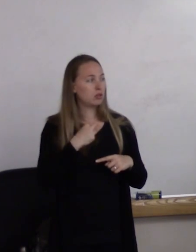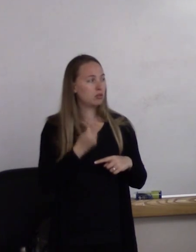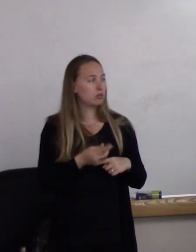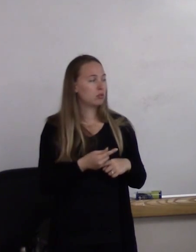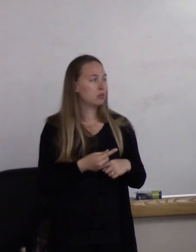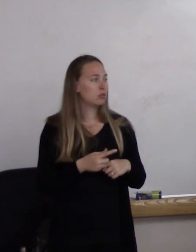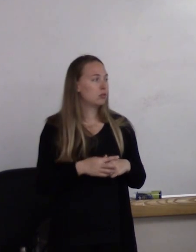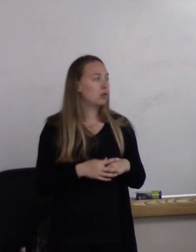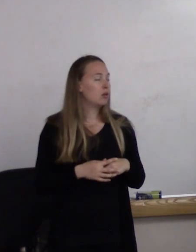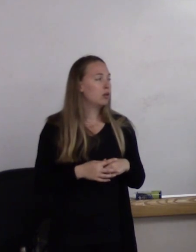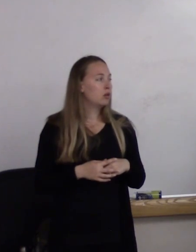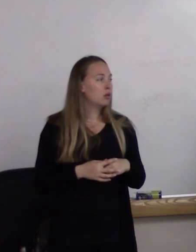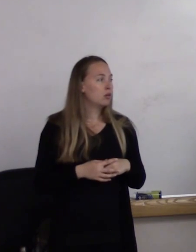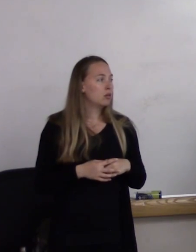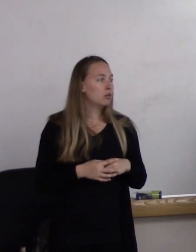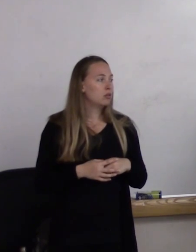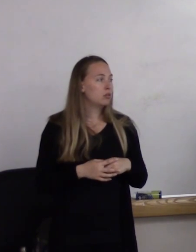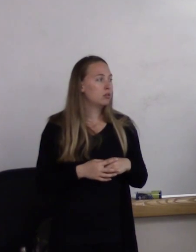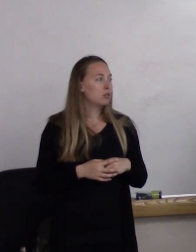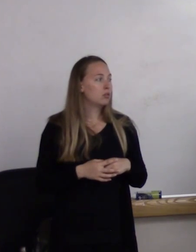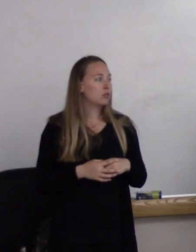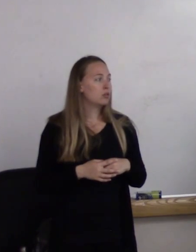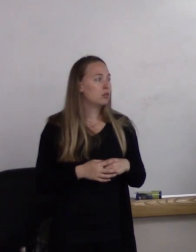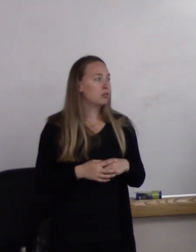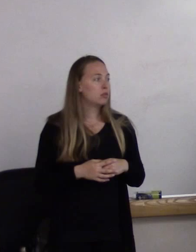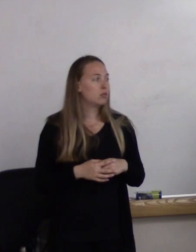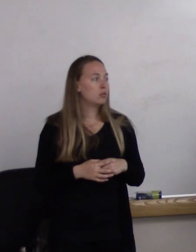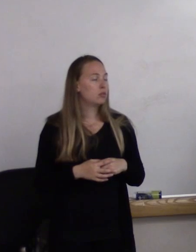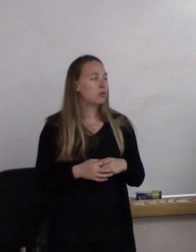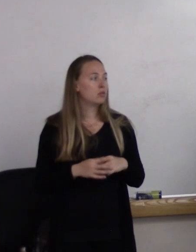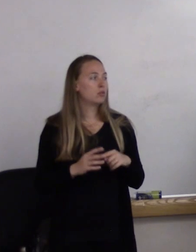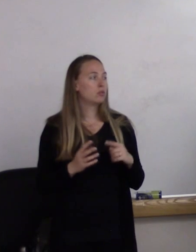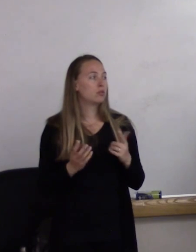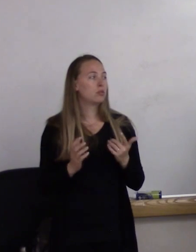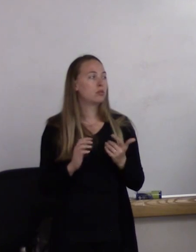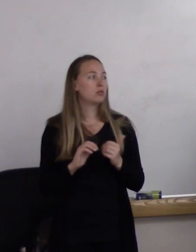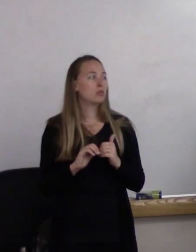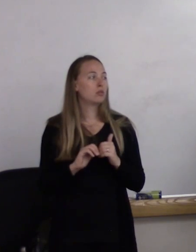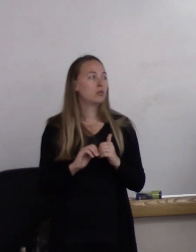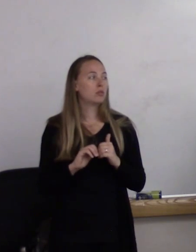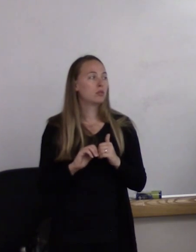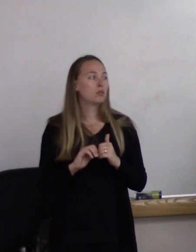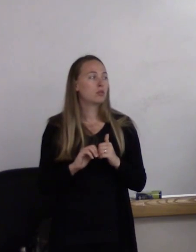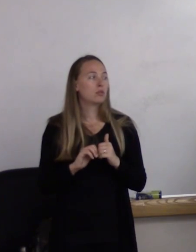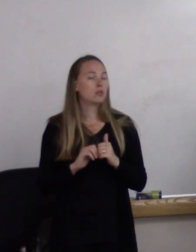These different-- These different modes of being transgender,